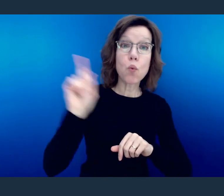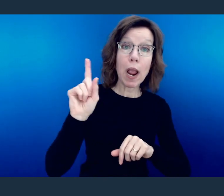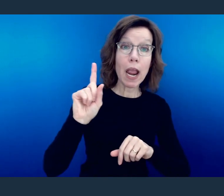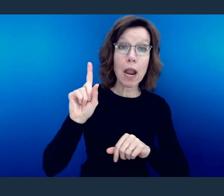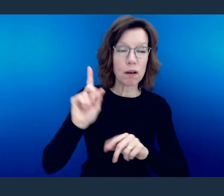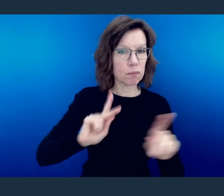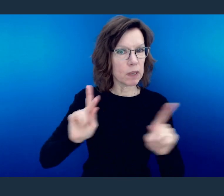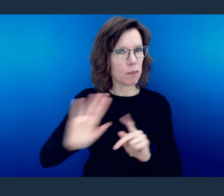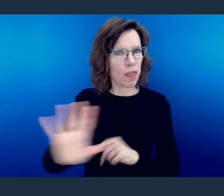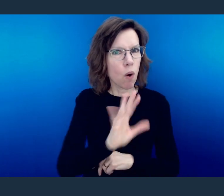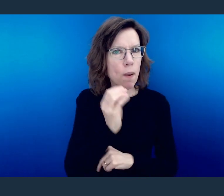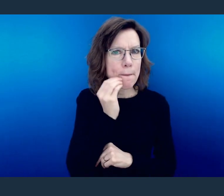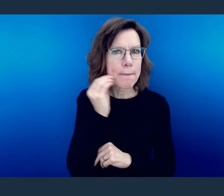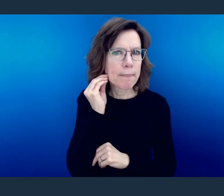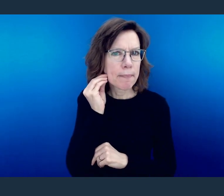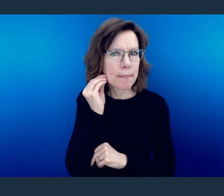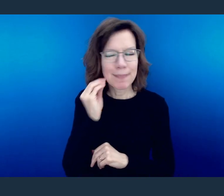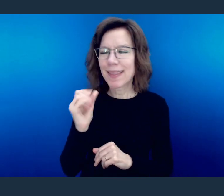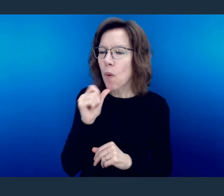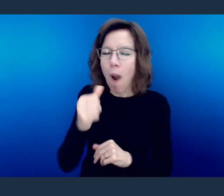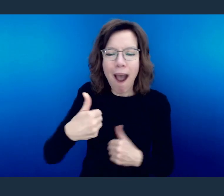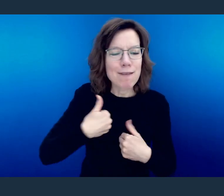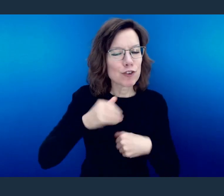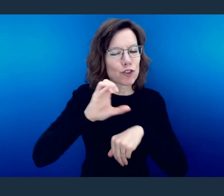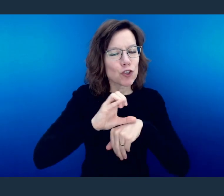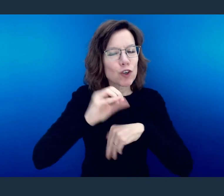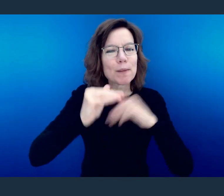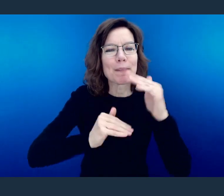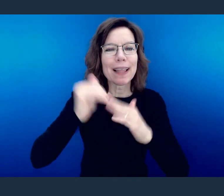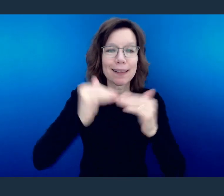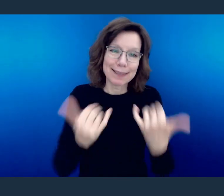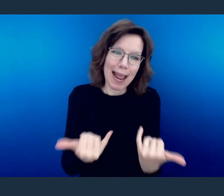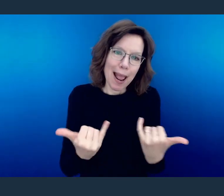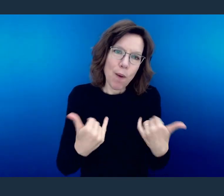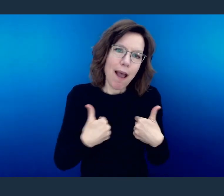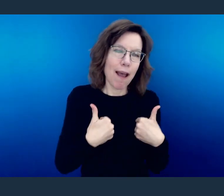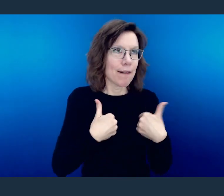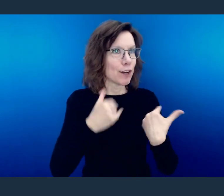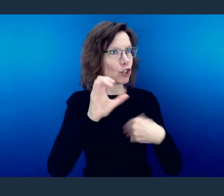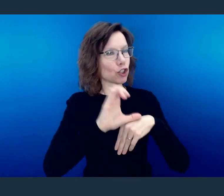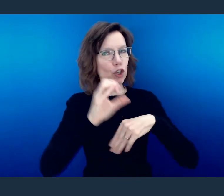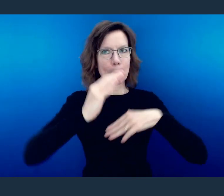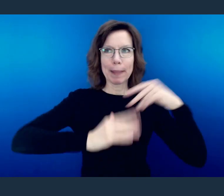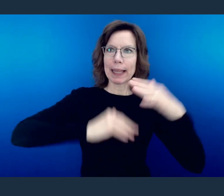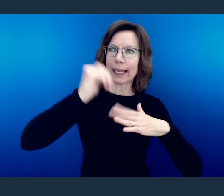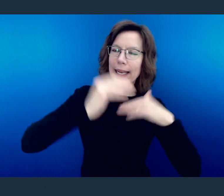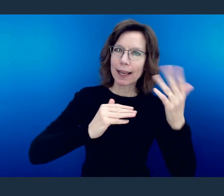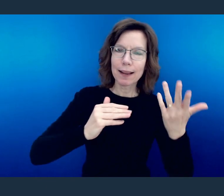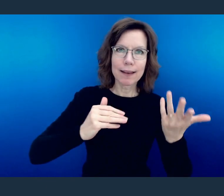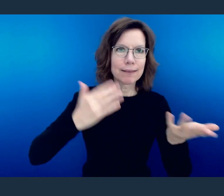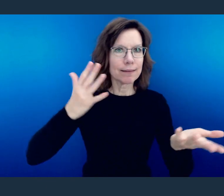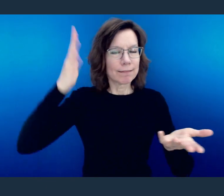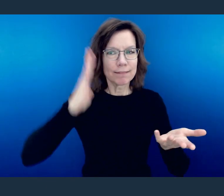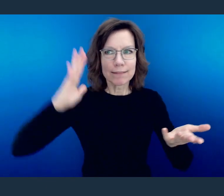were house churches. They didn't have the facilities like we have today because the larger government body and